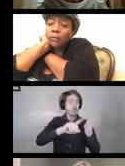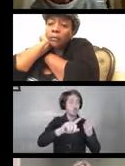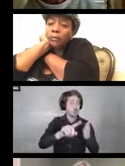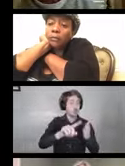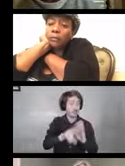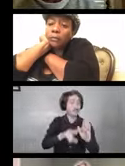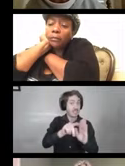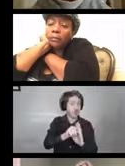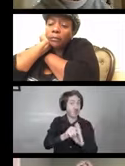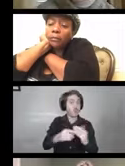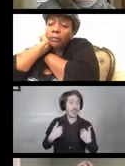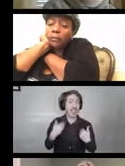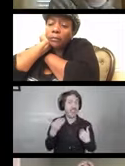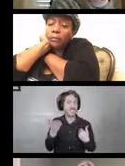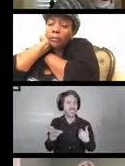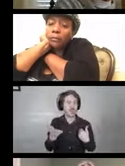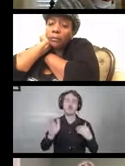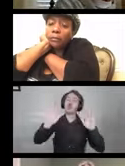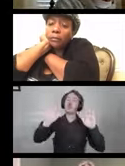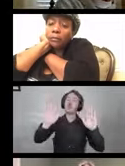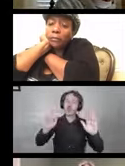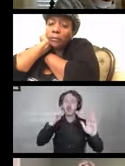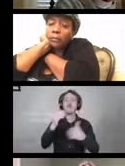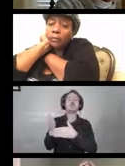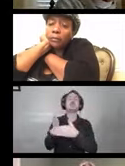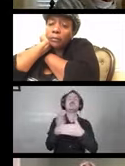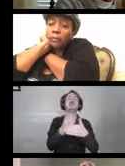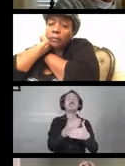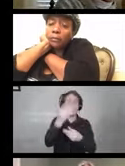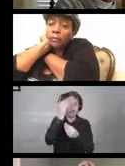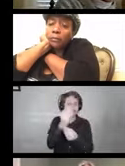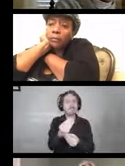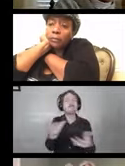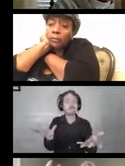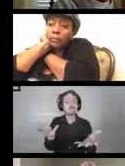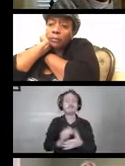This video is a great way to share this information along with this webinar